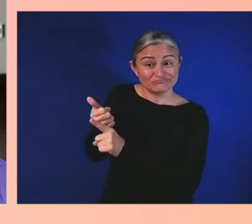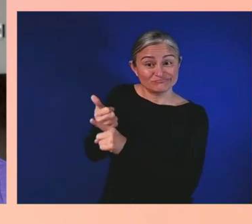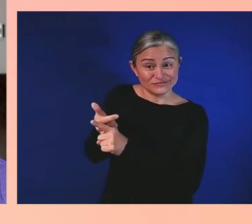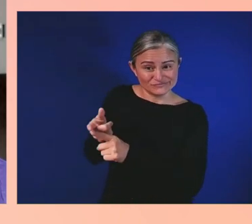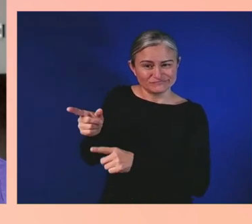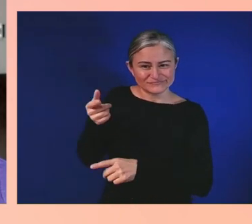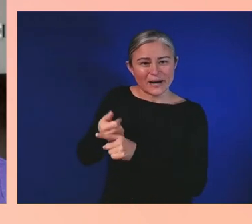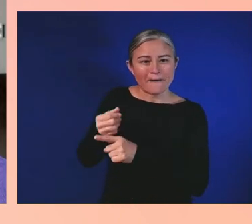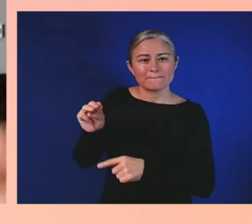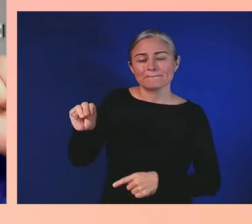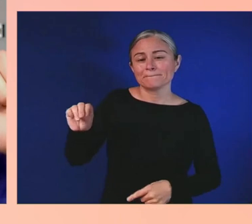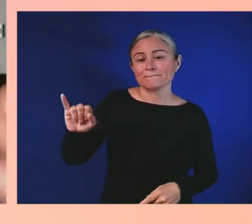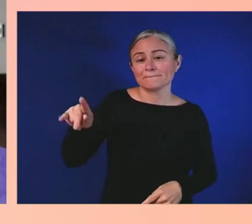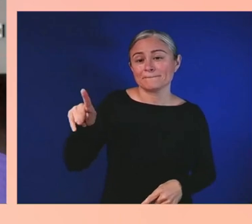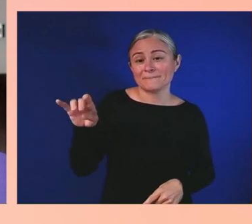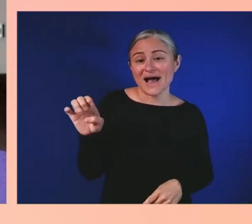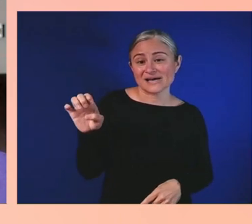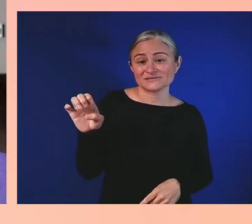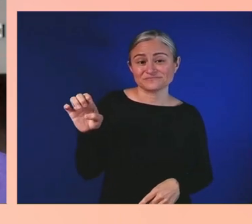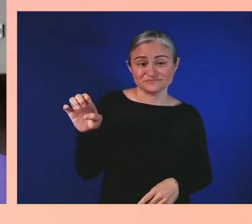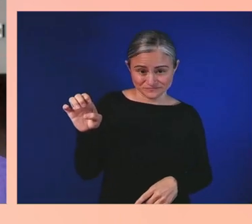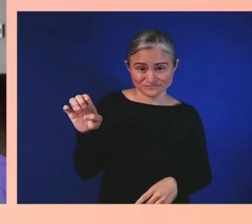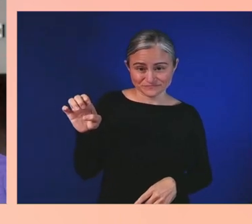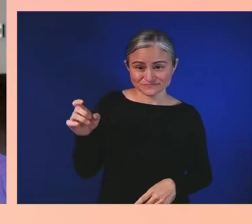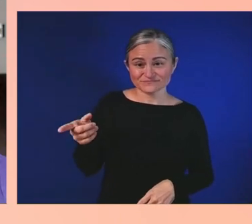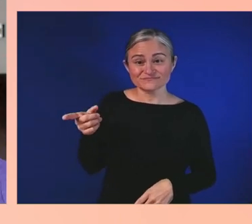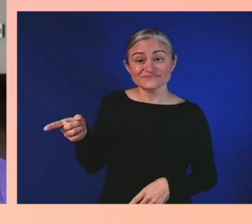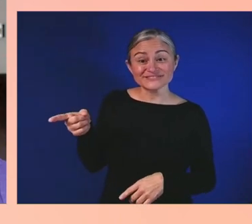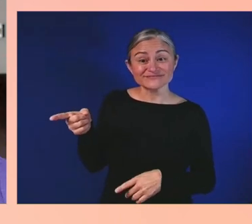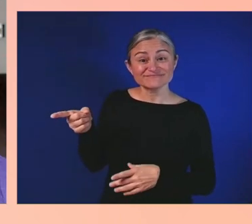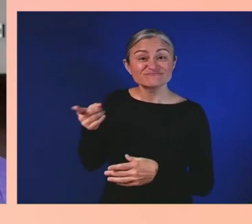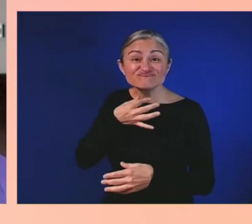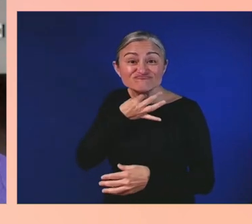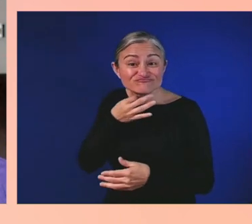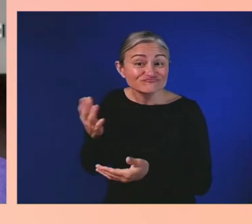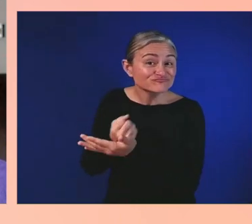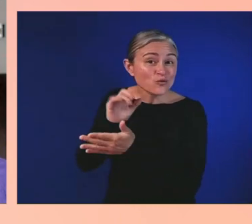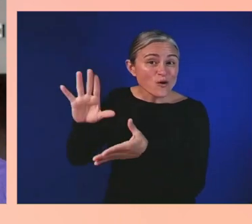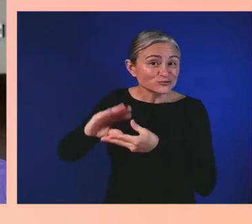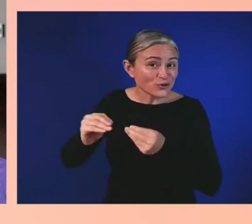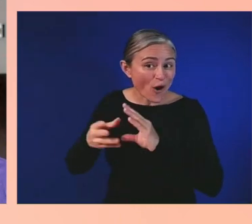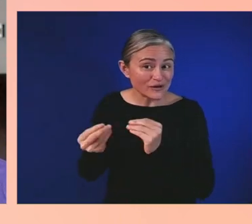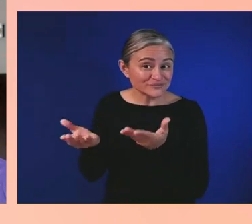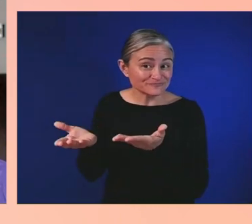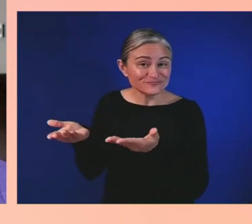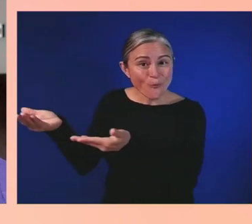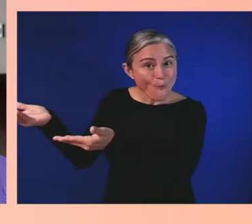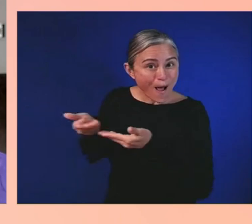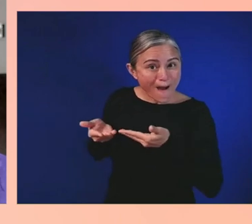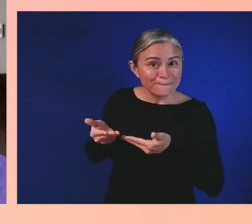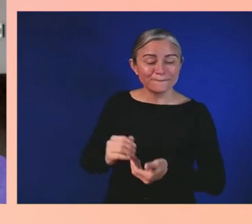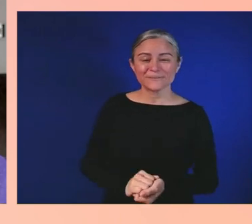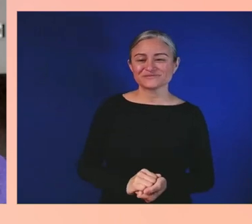and thoughts on gaming accessibility. Welcome, Mike. How's it going? It's going great. Thank you for being here.